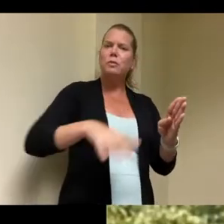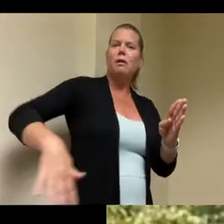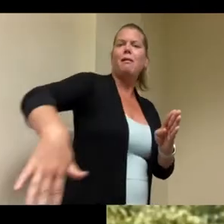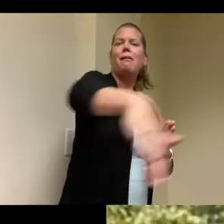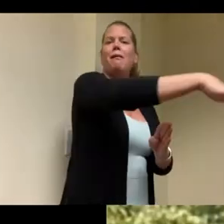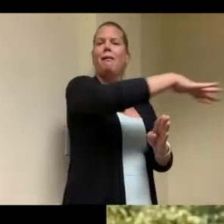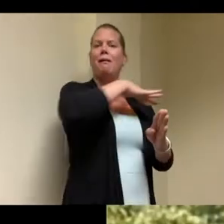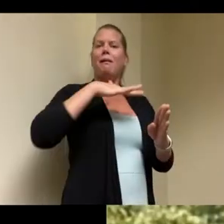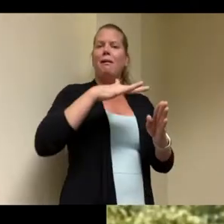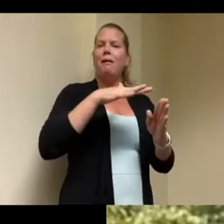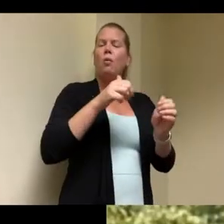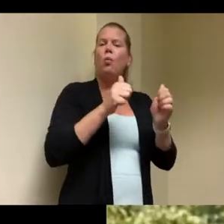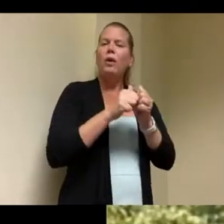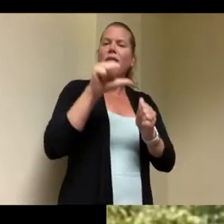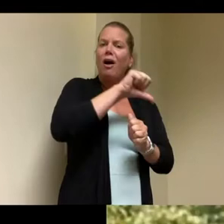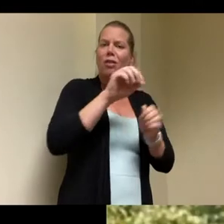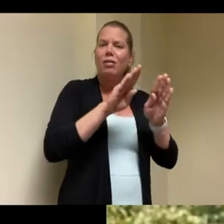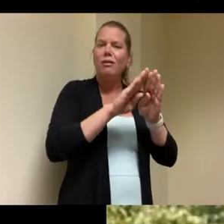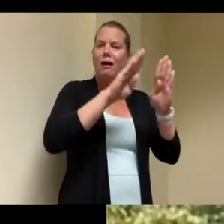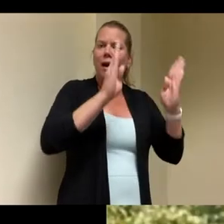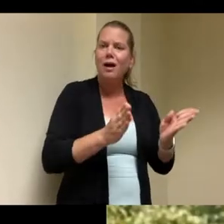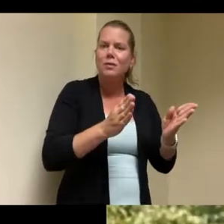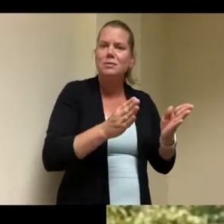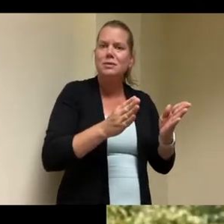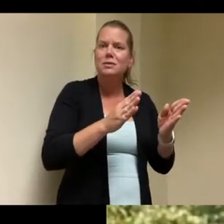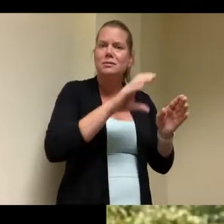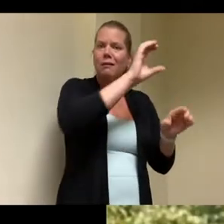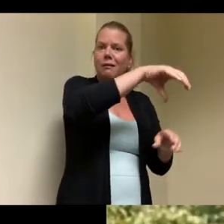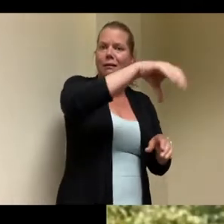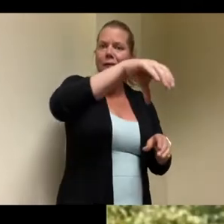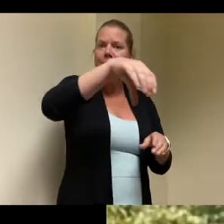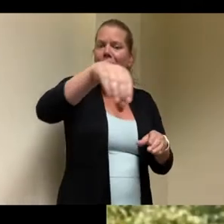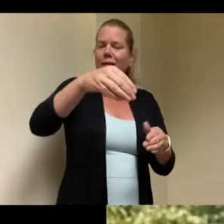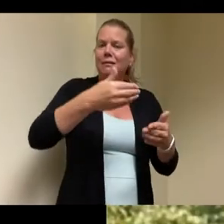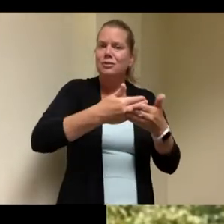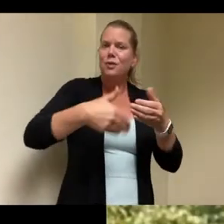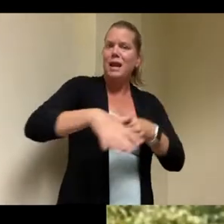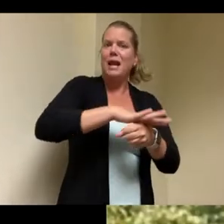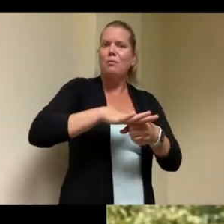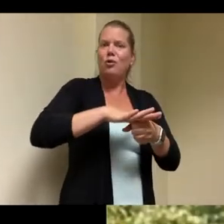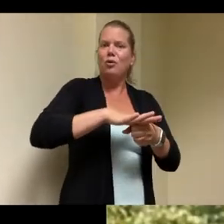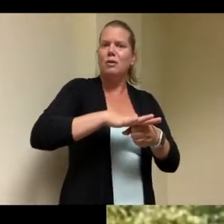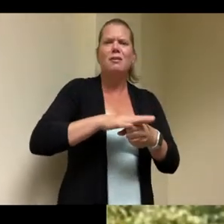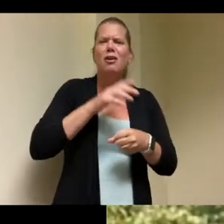supposed to fit into the fabric of a neighborhood and then from the neighborhood's perspective that's also encouraged and